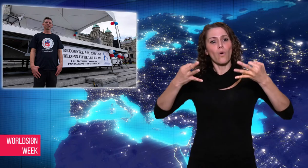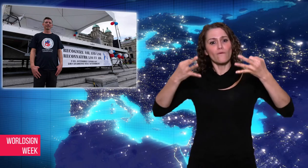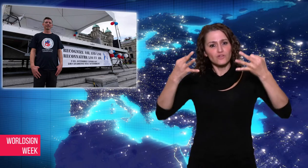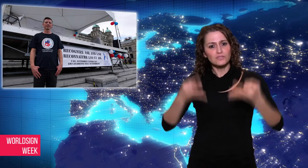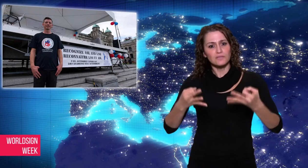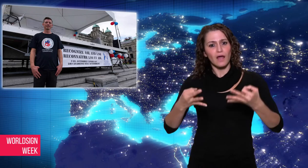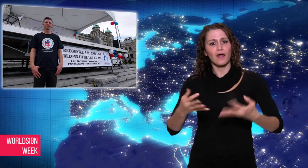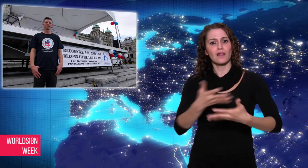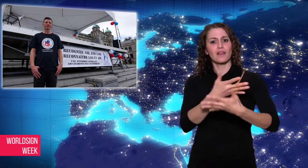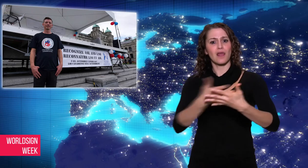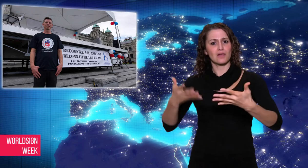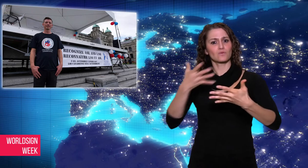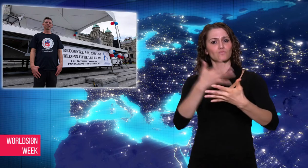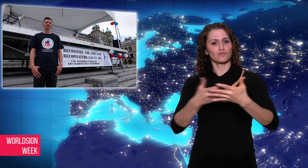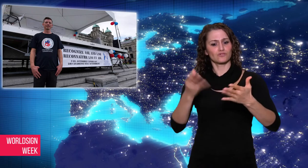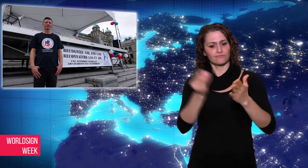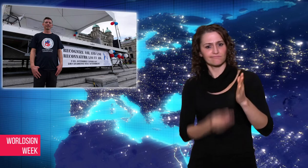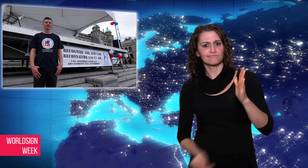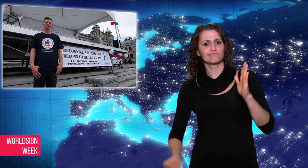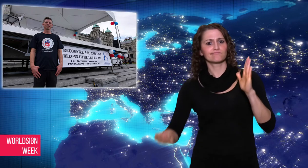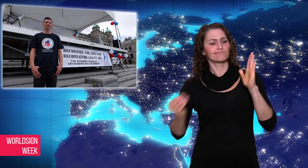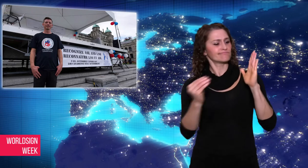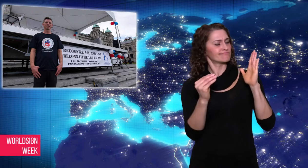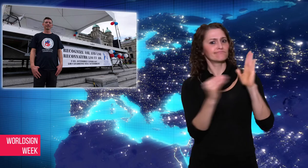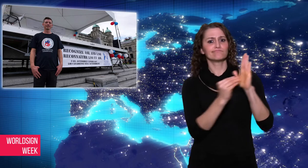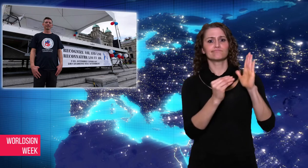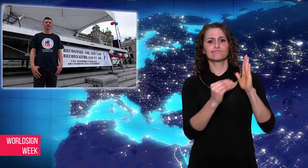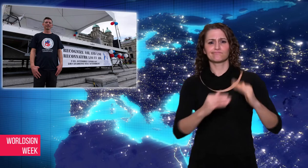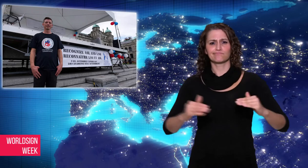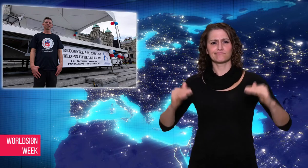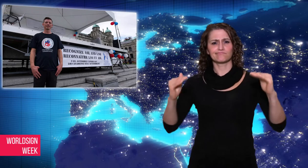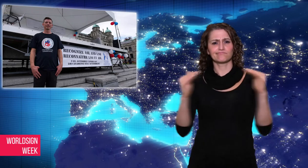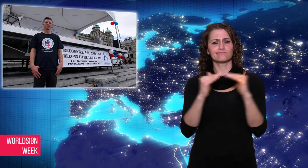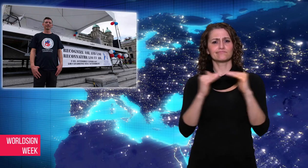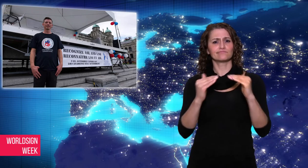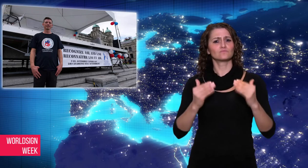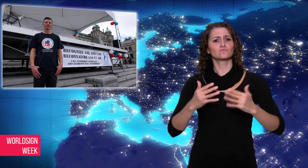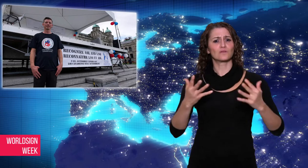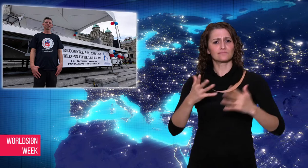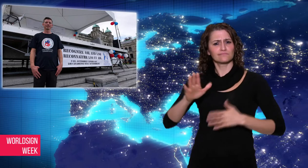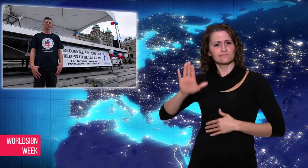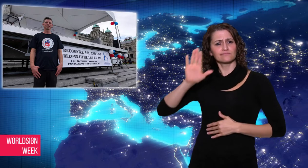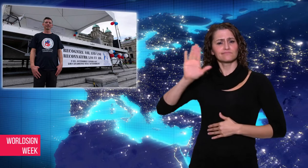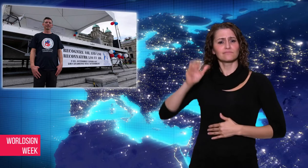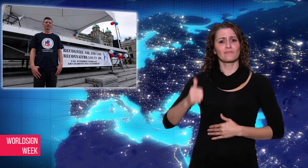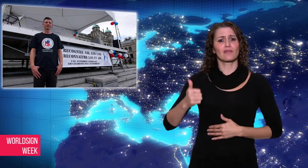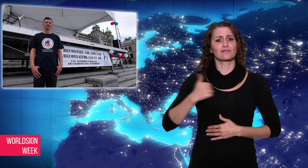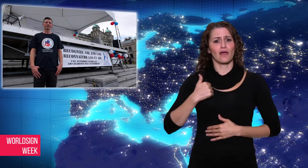the current official languages